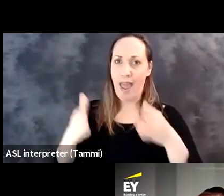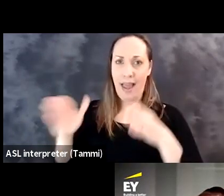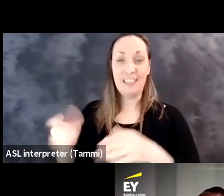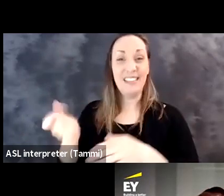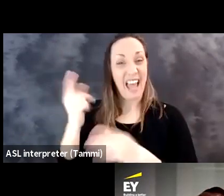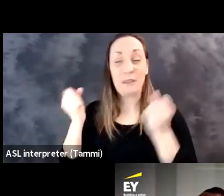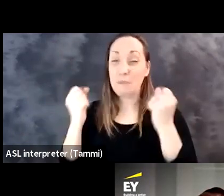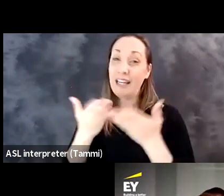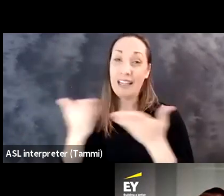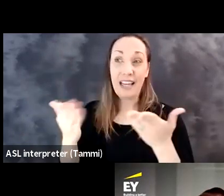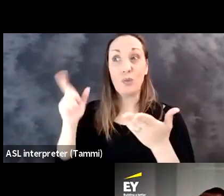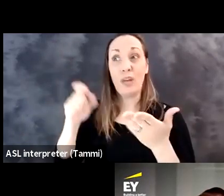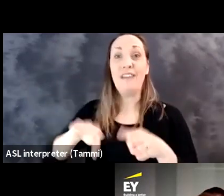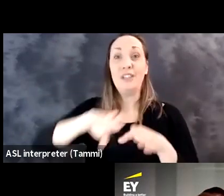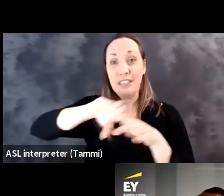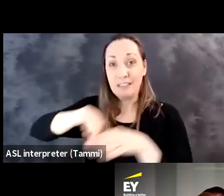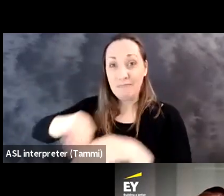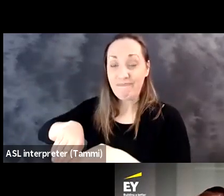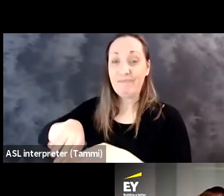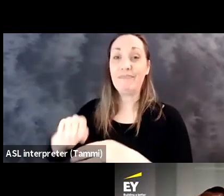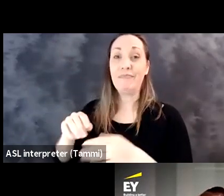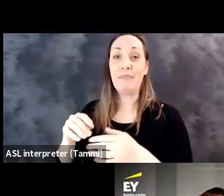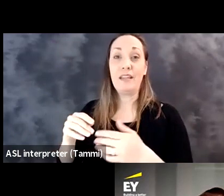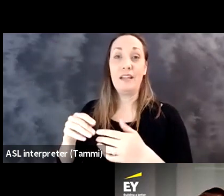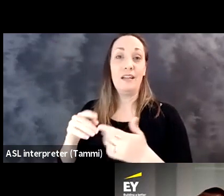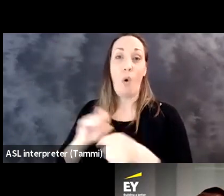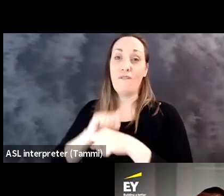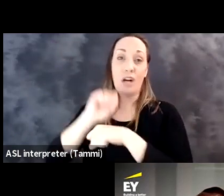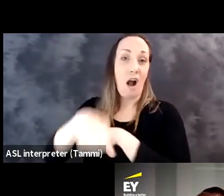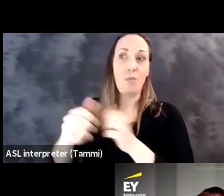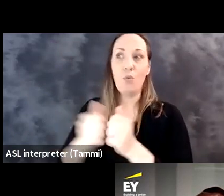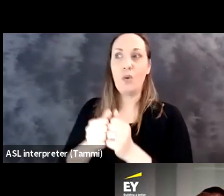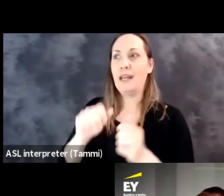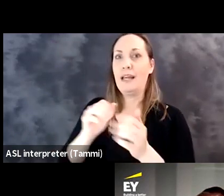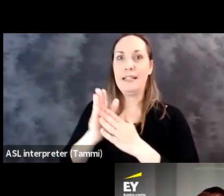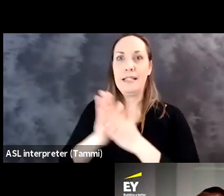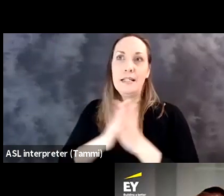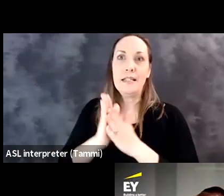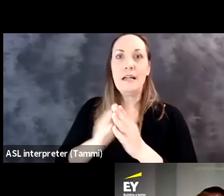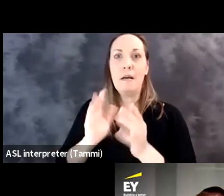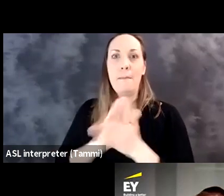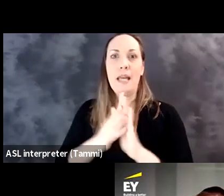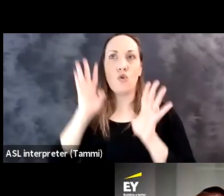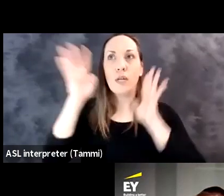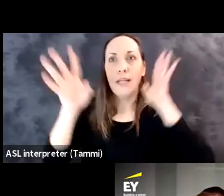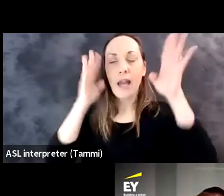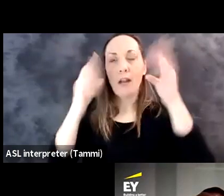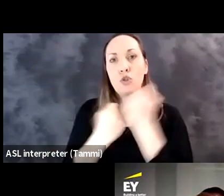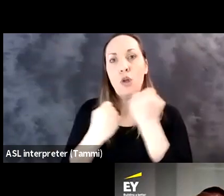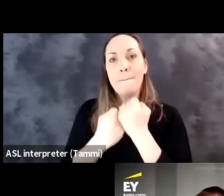all of us in many different ways. And there was many things we had to overcome with that, you know, agility